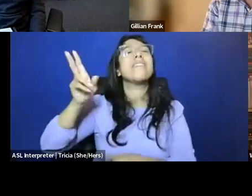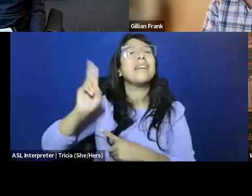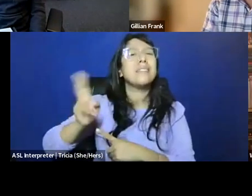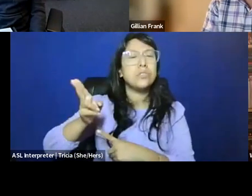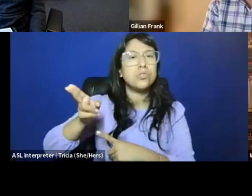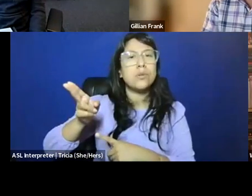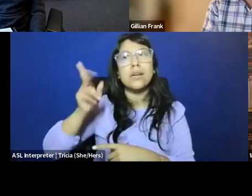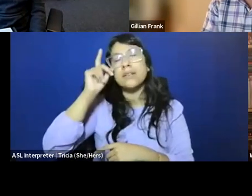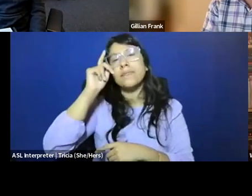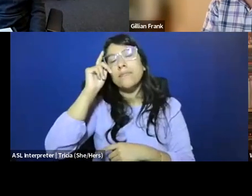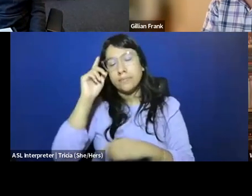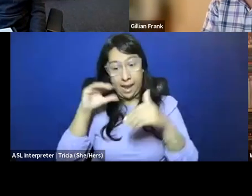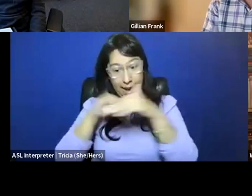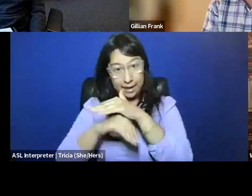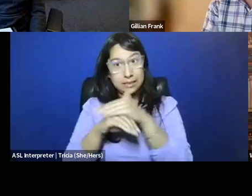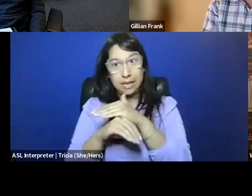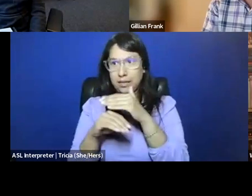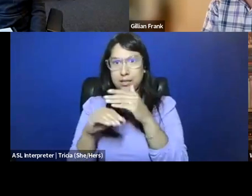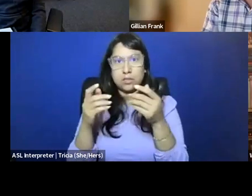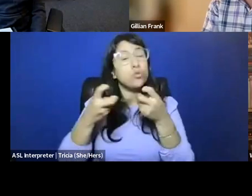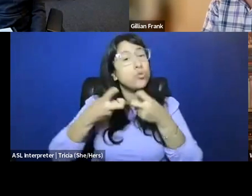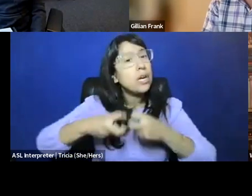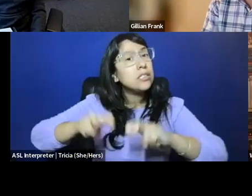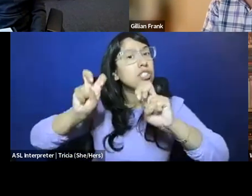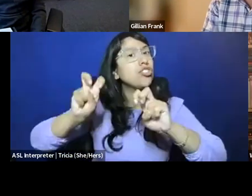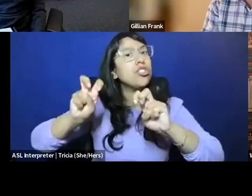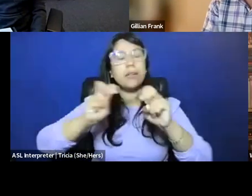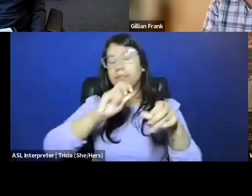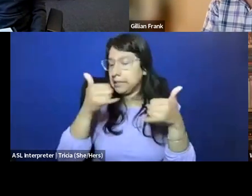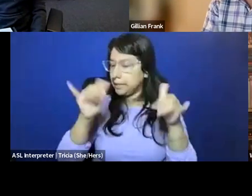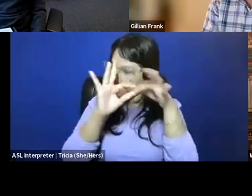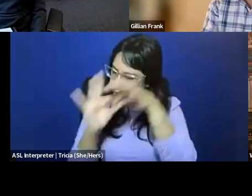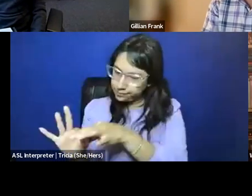to the way that obviously access to the means of transition are so bound with access